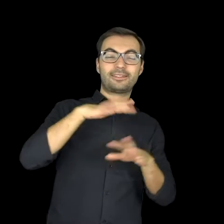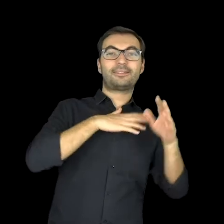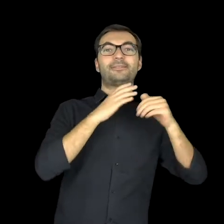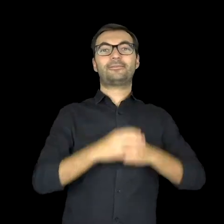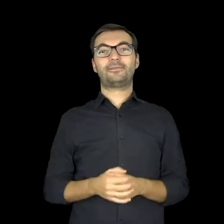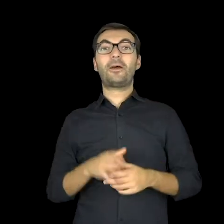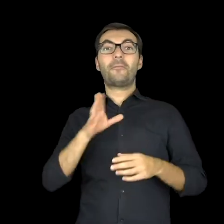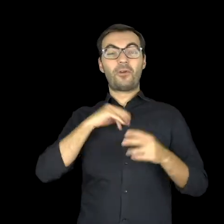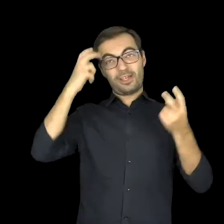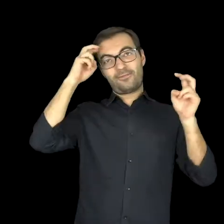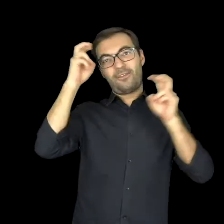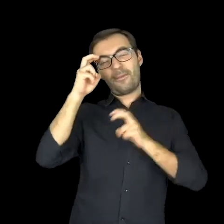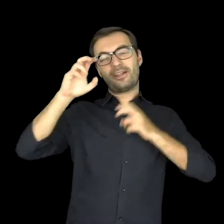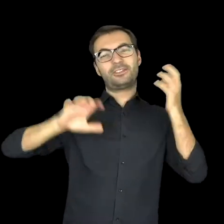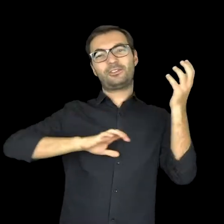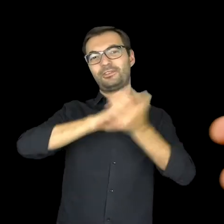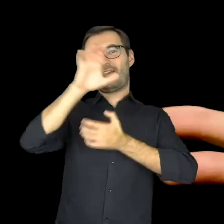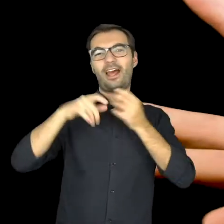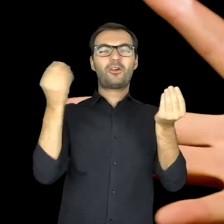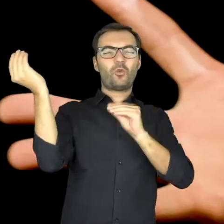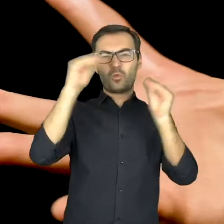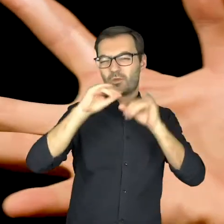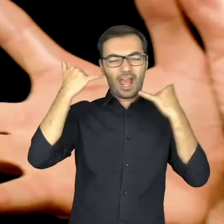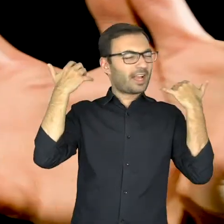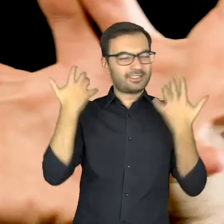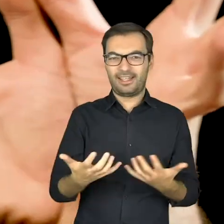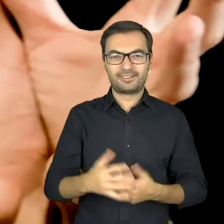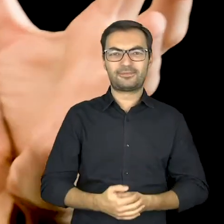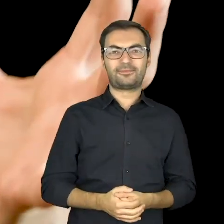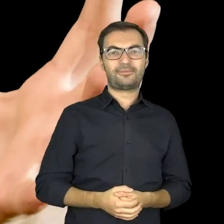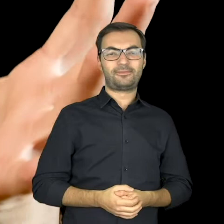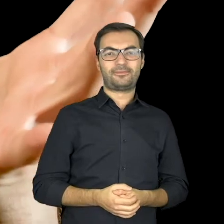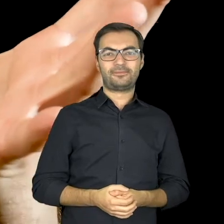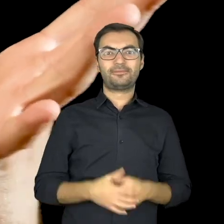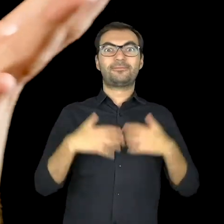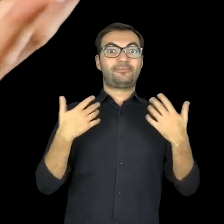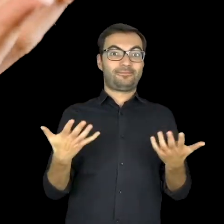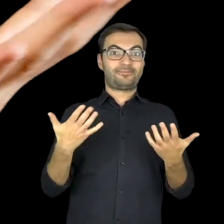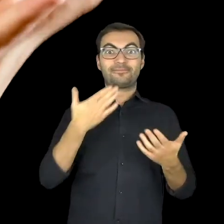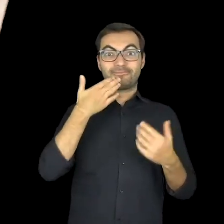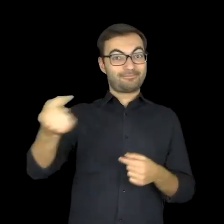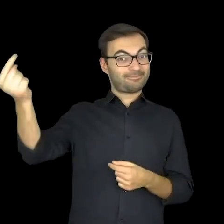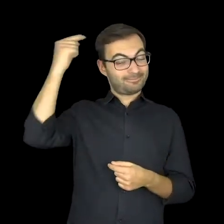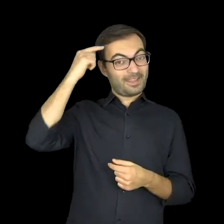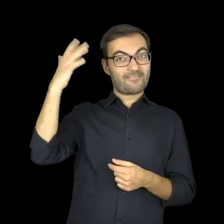You can create your own world You can make it your own What else is